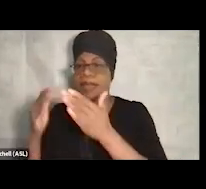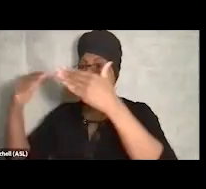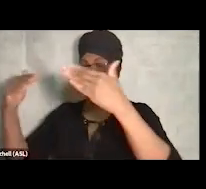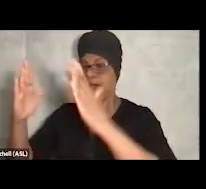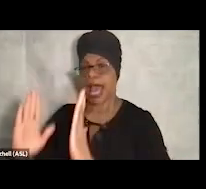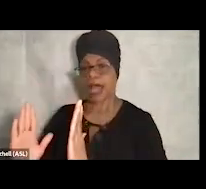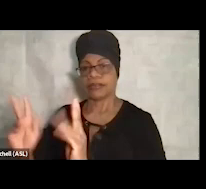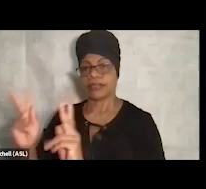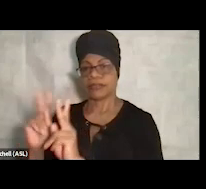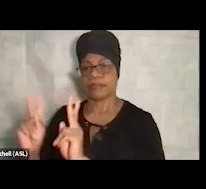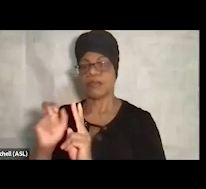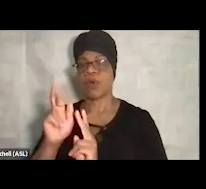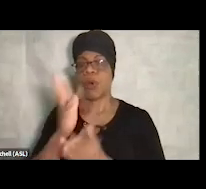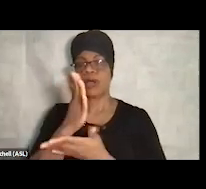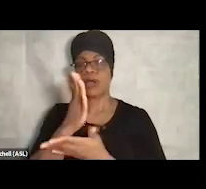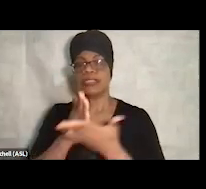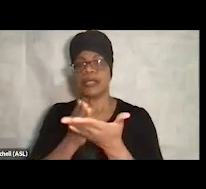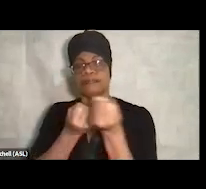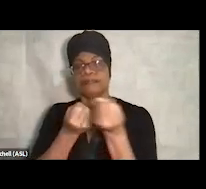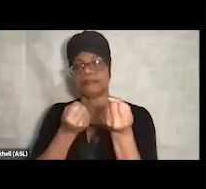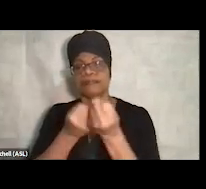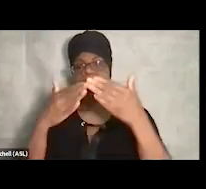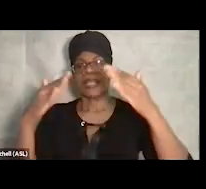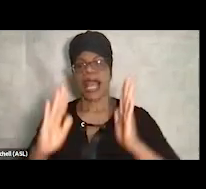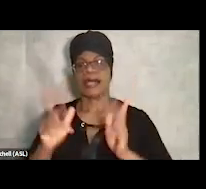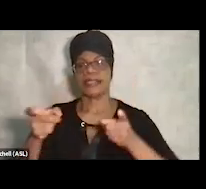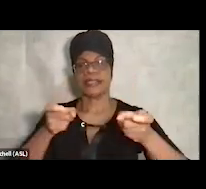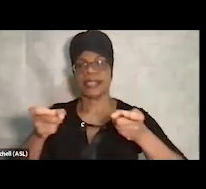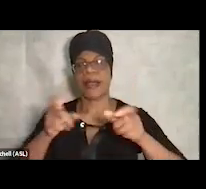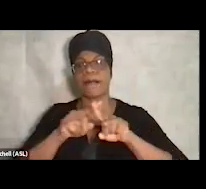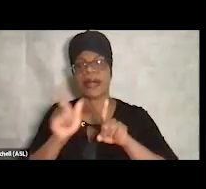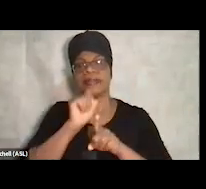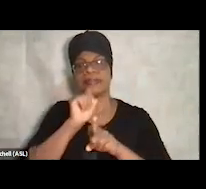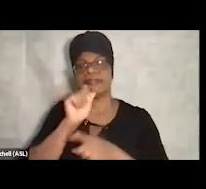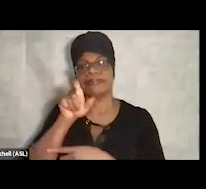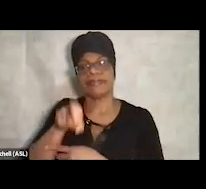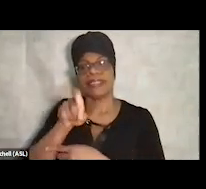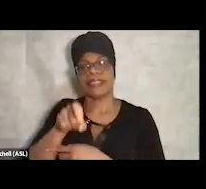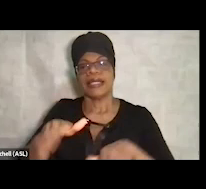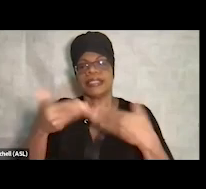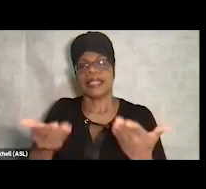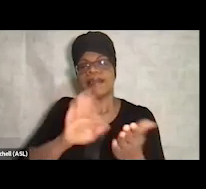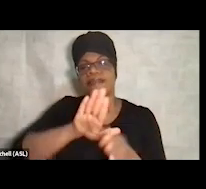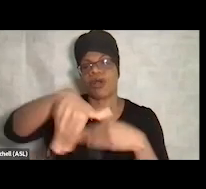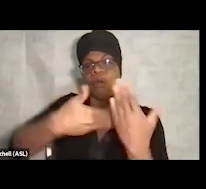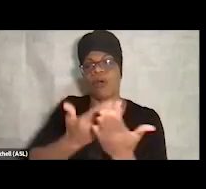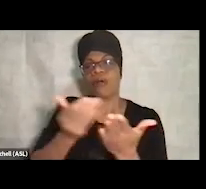you might do some supportive housing navigation, but you're not necessarily delivering all of the other services that are required